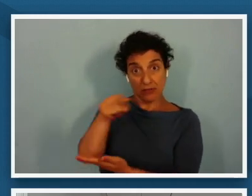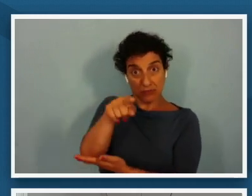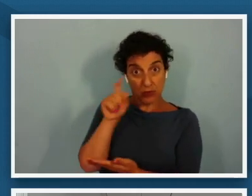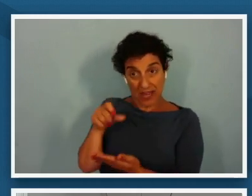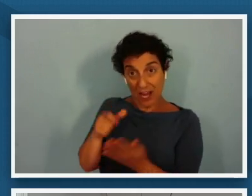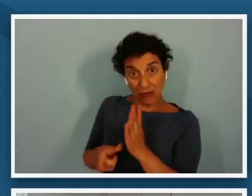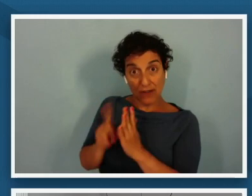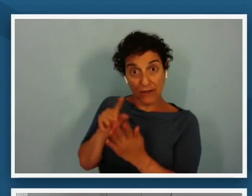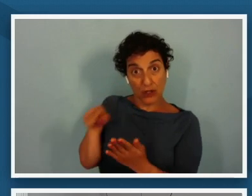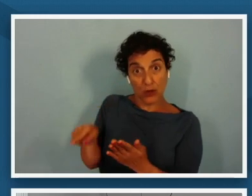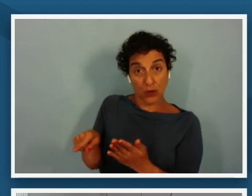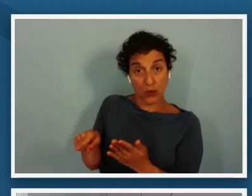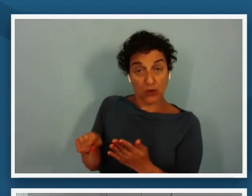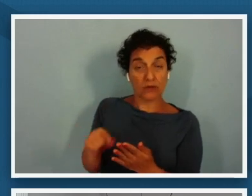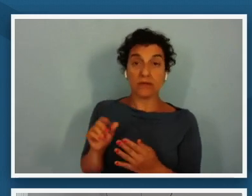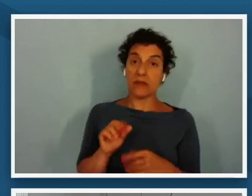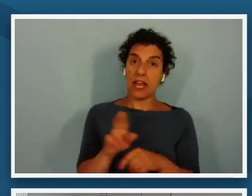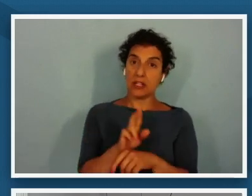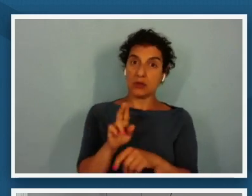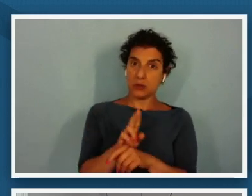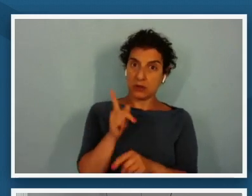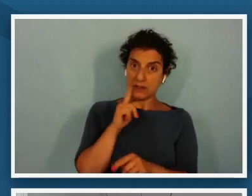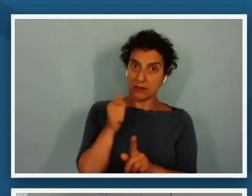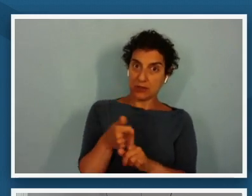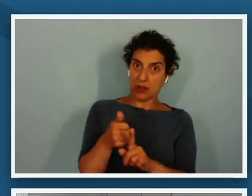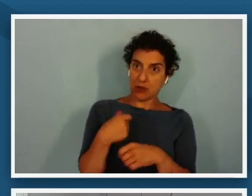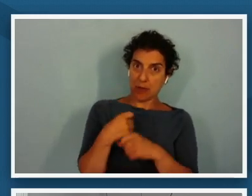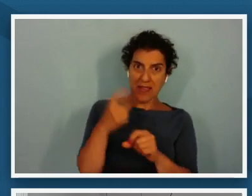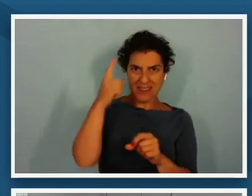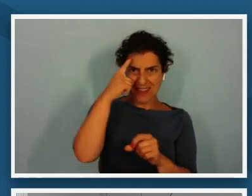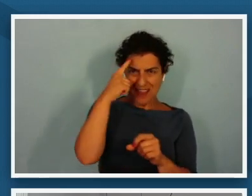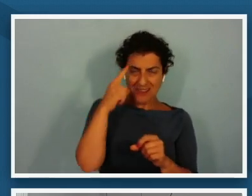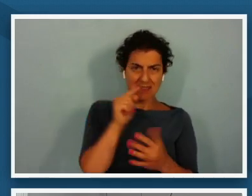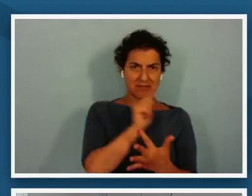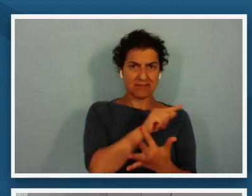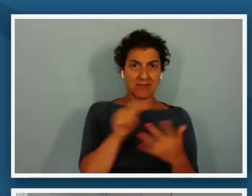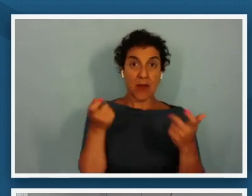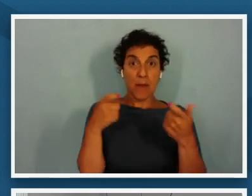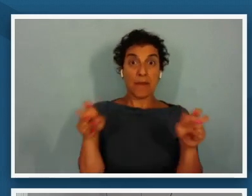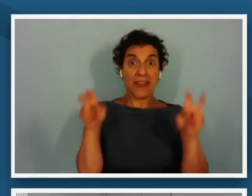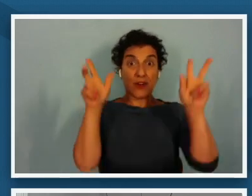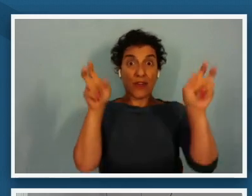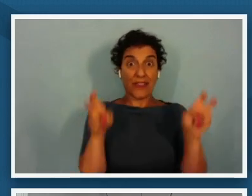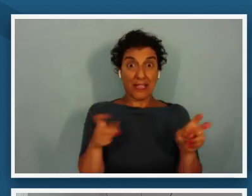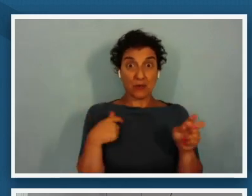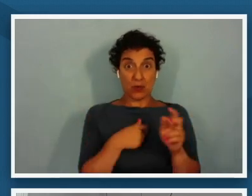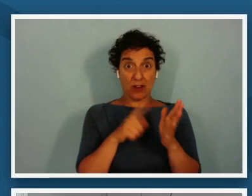use to make sense of some of the bigger themes that we've been exploring